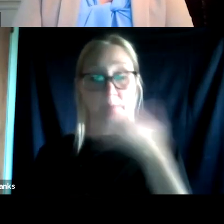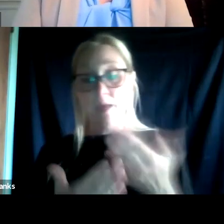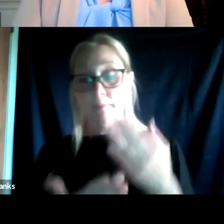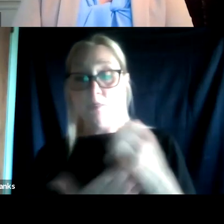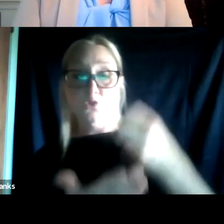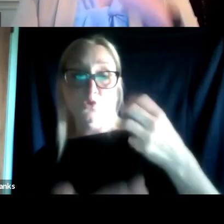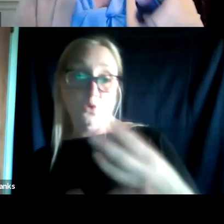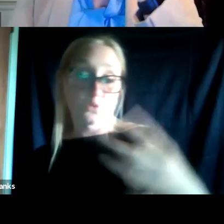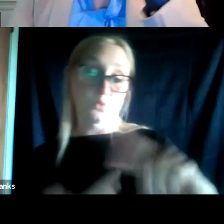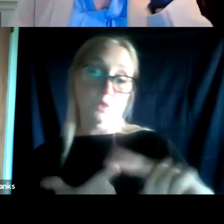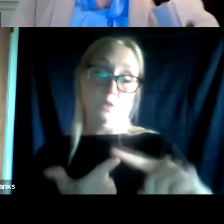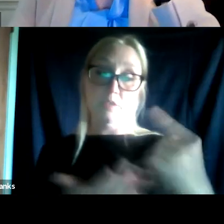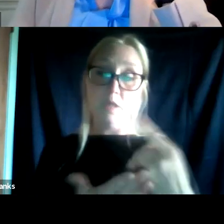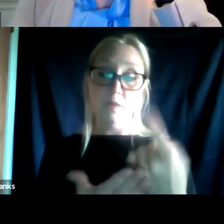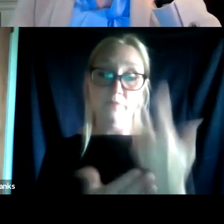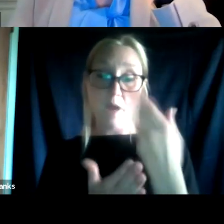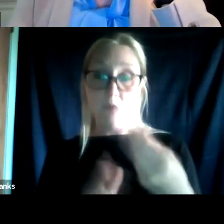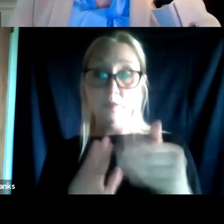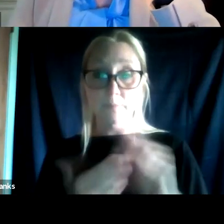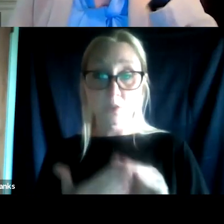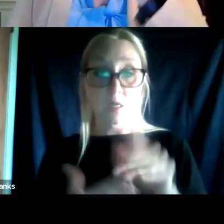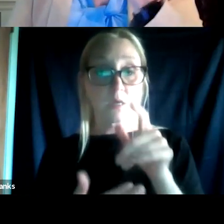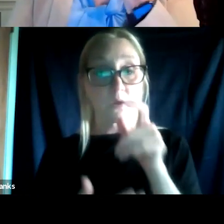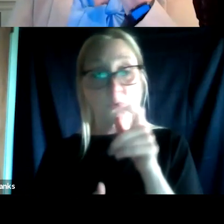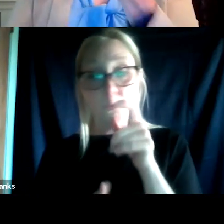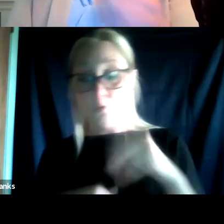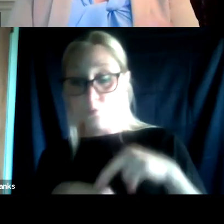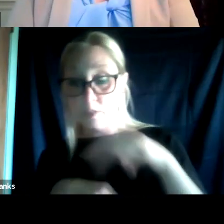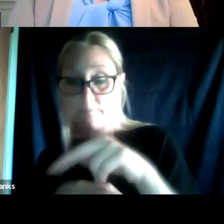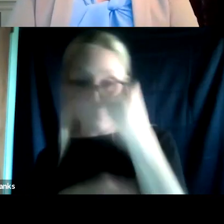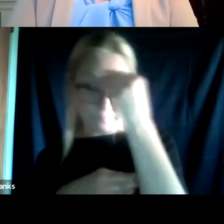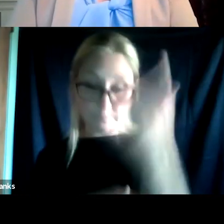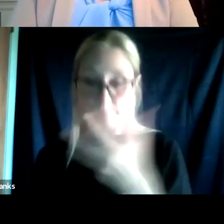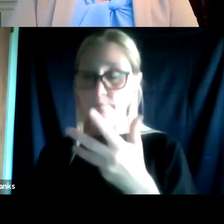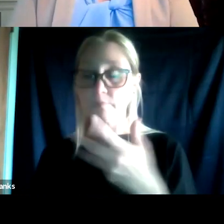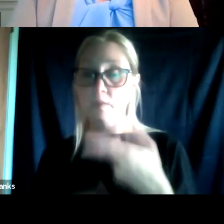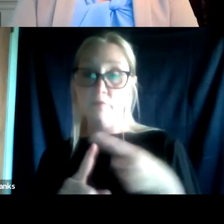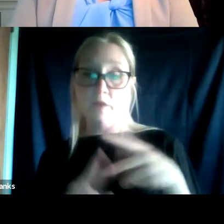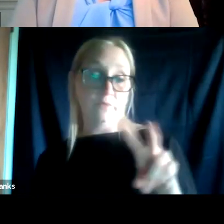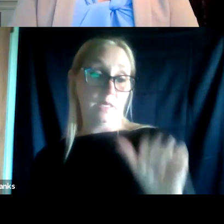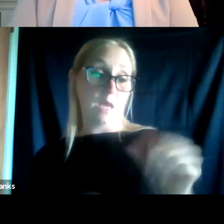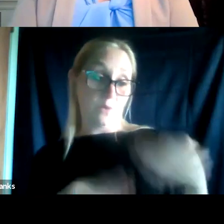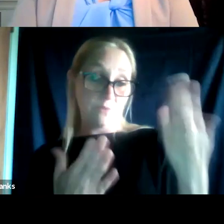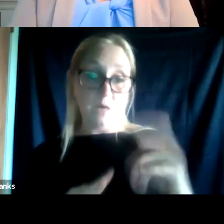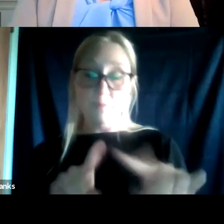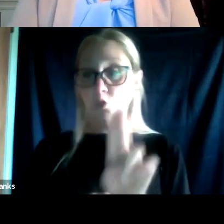it is often the Veterans Justice Outreach specialist who's relaying information from VA providers but using that clinical information